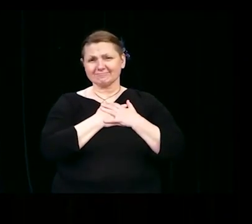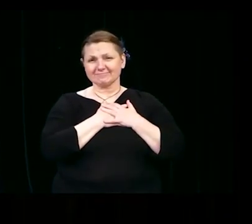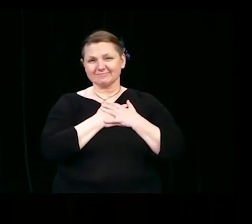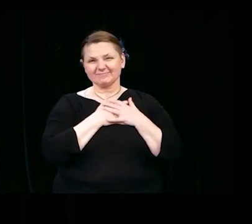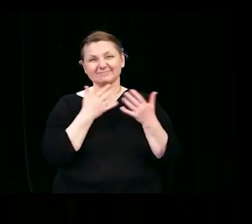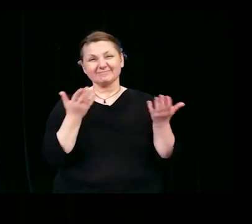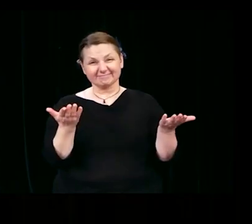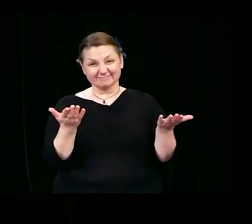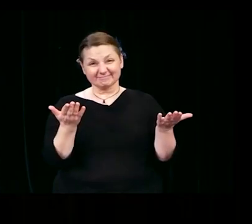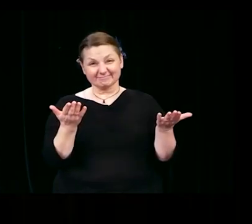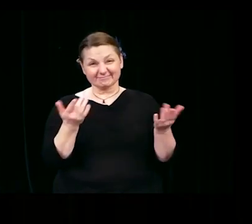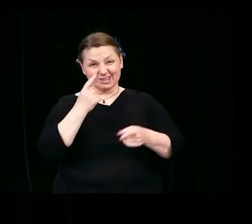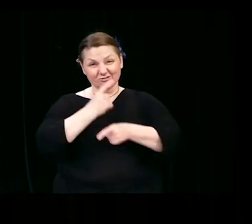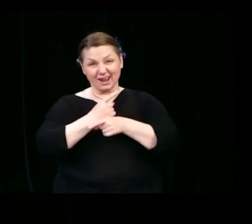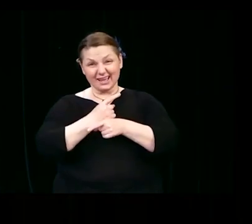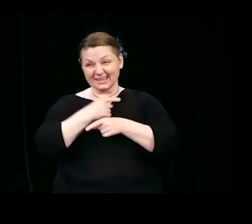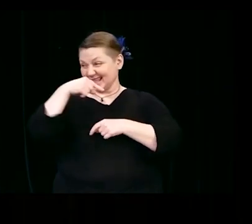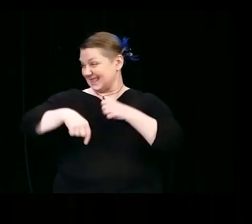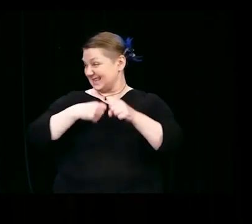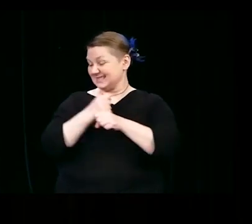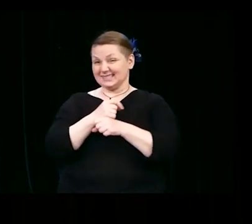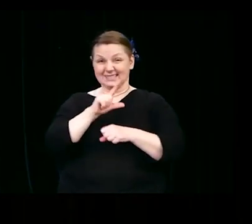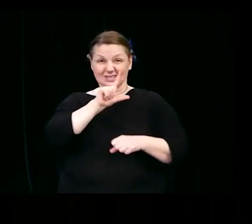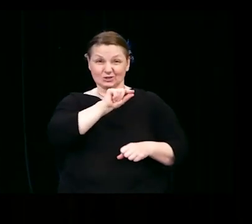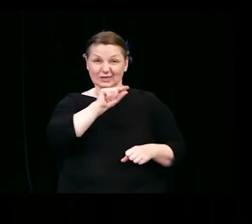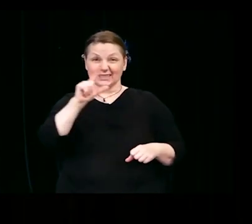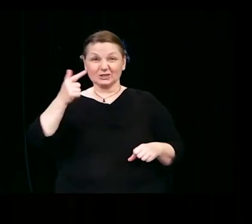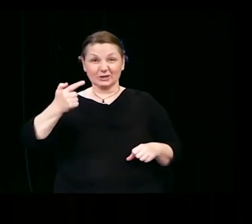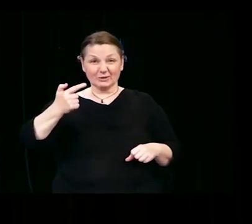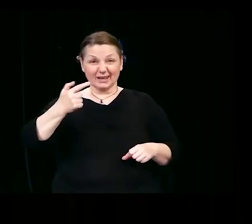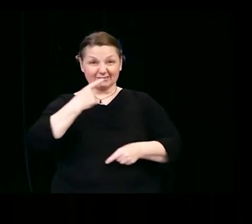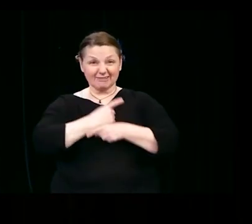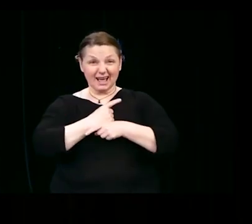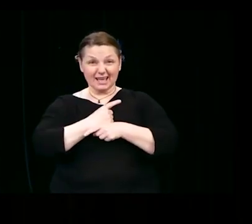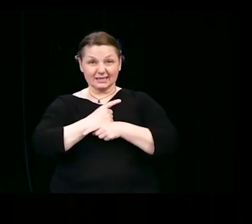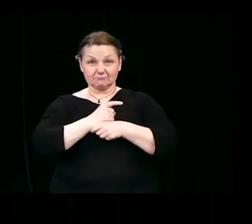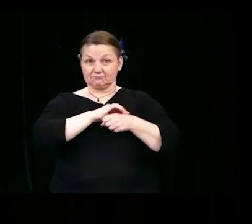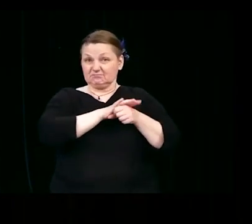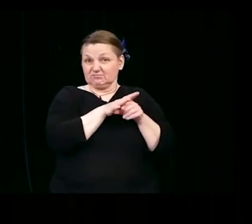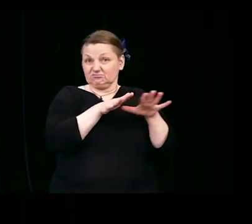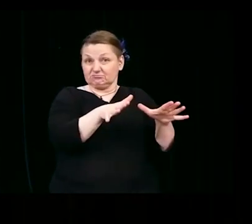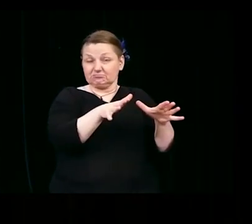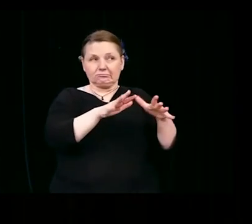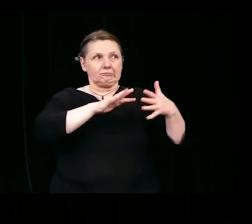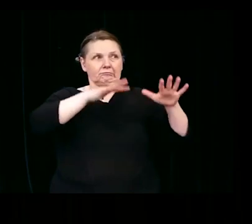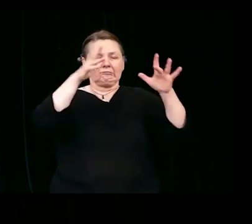I mean it is 2021 and the COVID-19 pandemic continues.